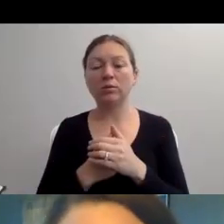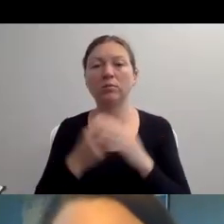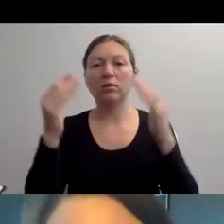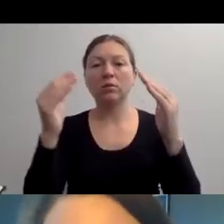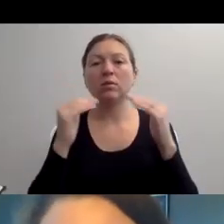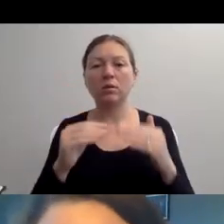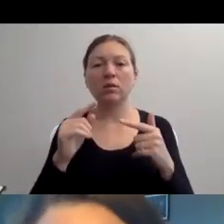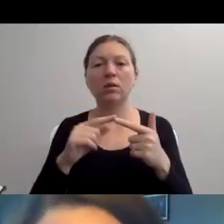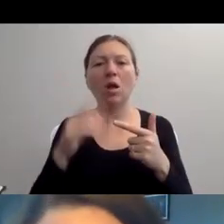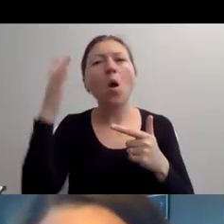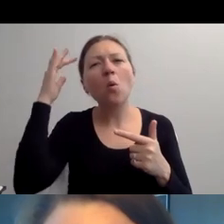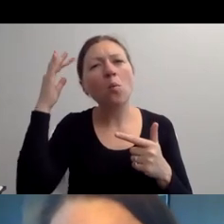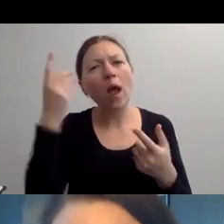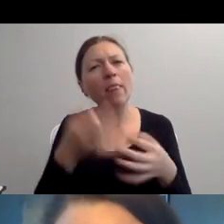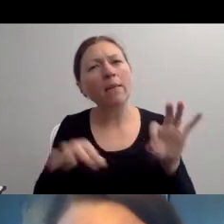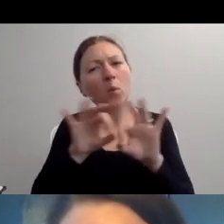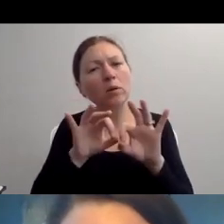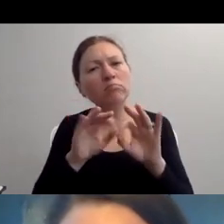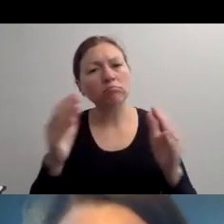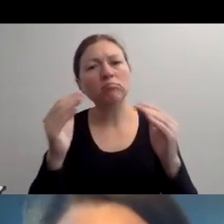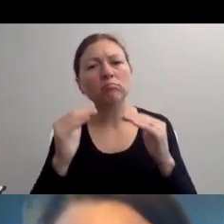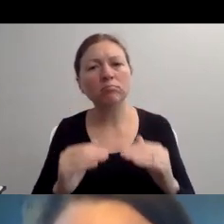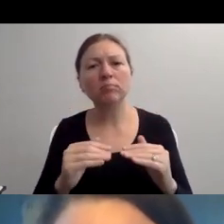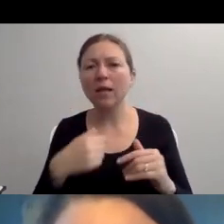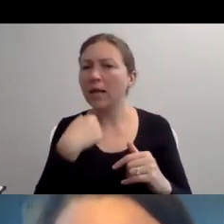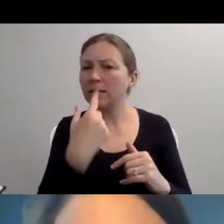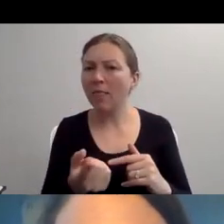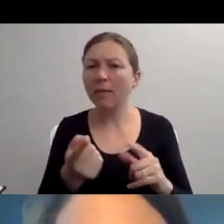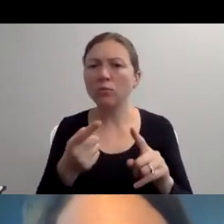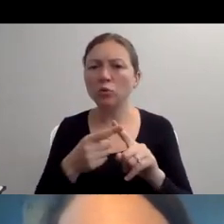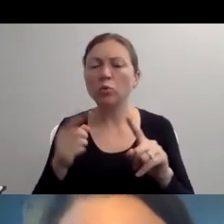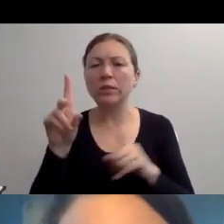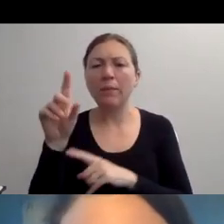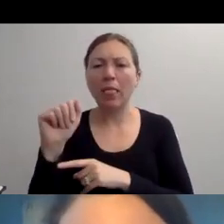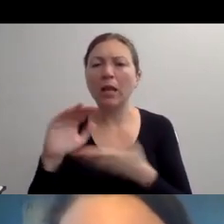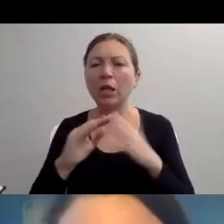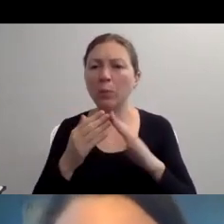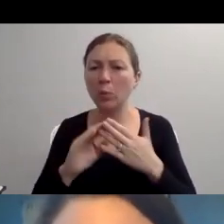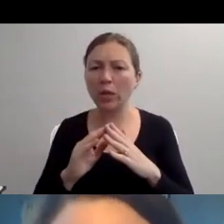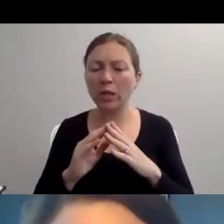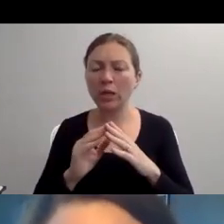AND DISABILITY, INCLUDING THE NEXT EVENT COMING UP NEXT THURSDAY AT 1:00 FEATURING DR.